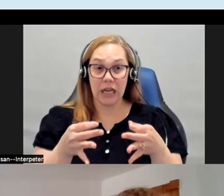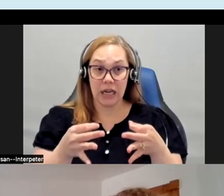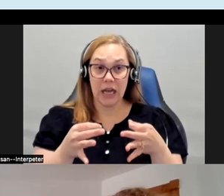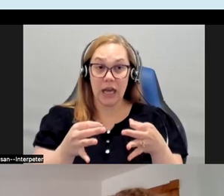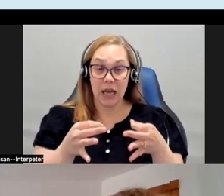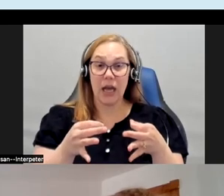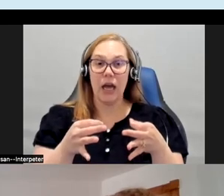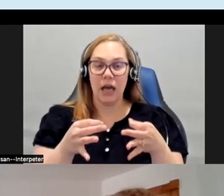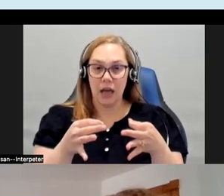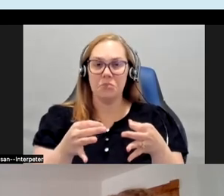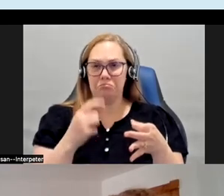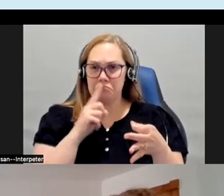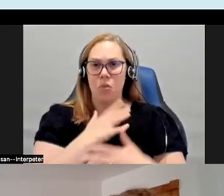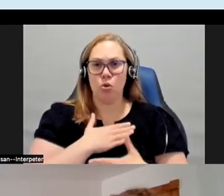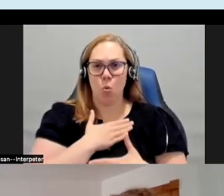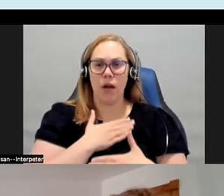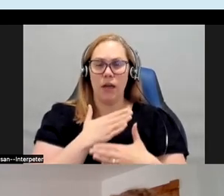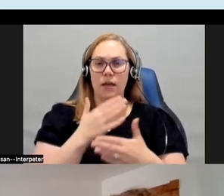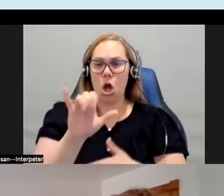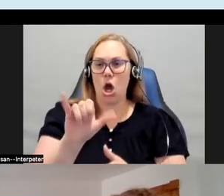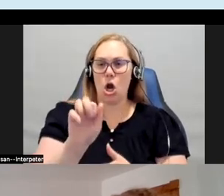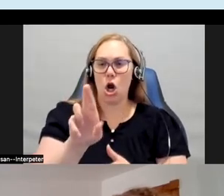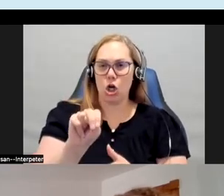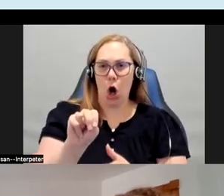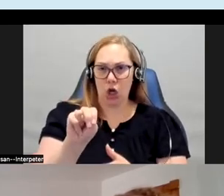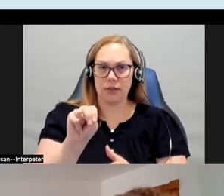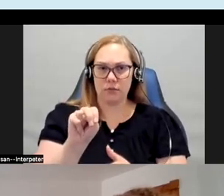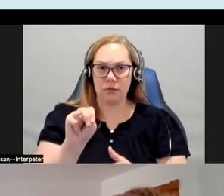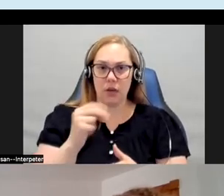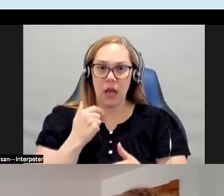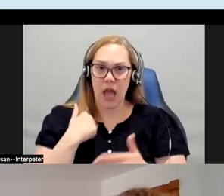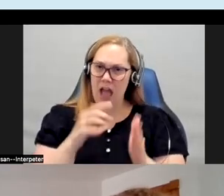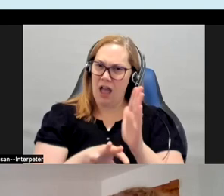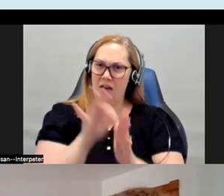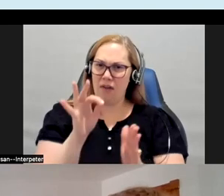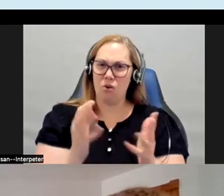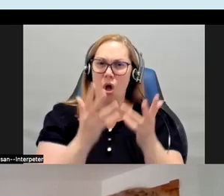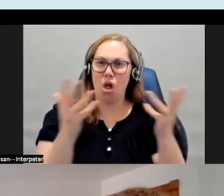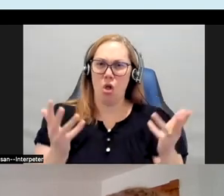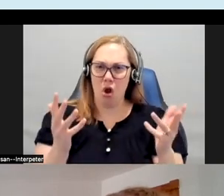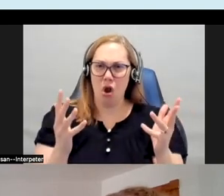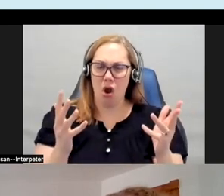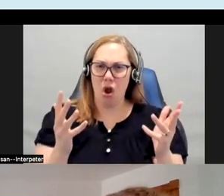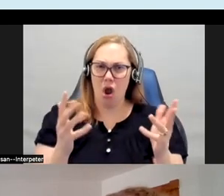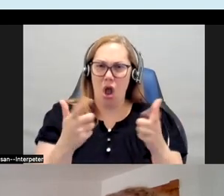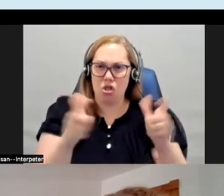working with yarn I discovered um a large burlap sack that a coffee shop was going